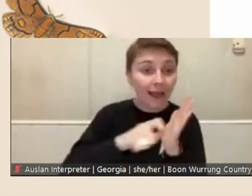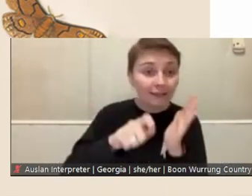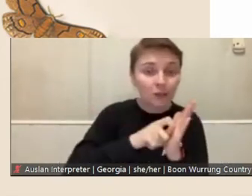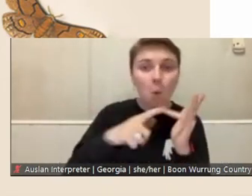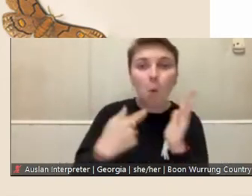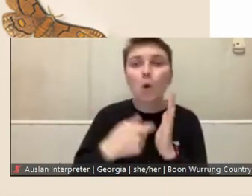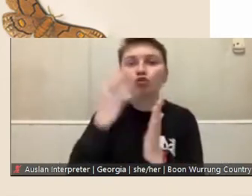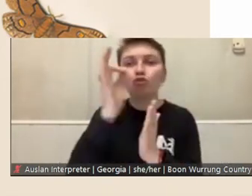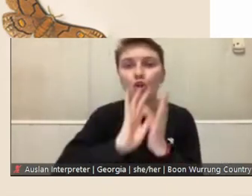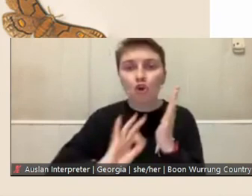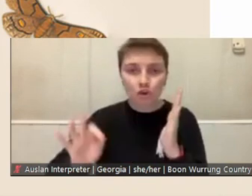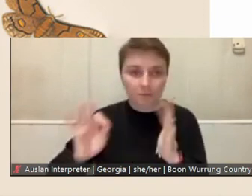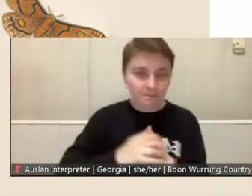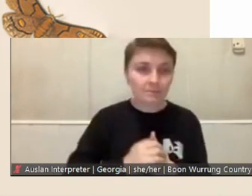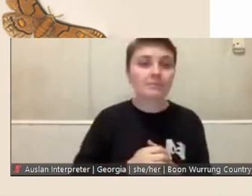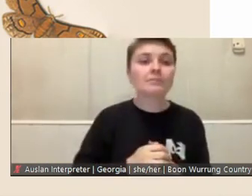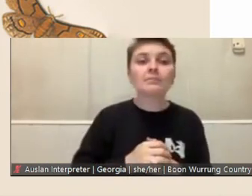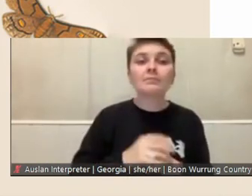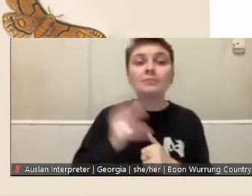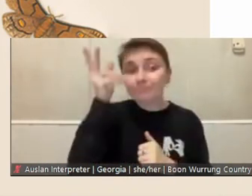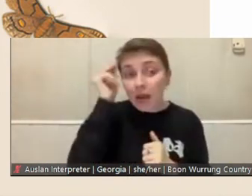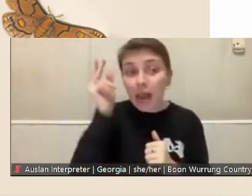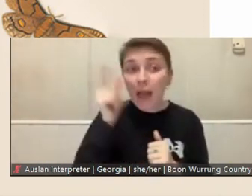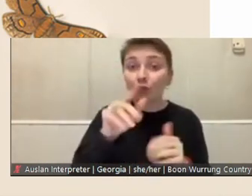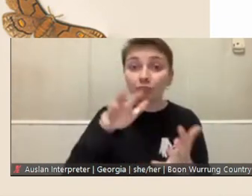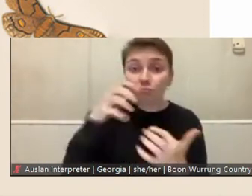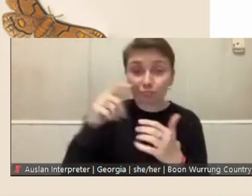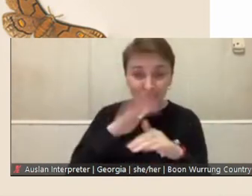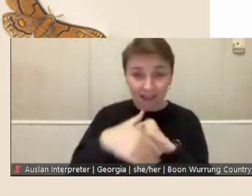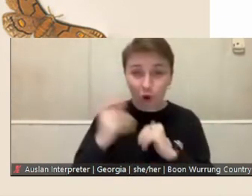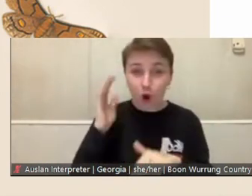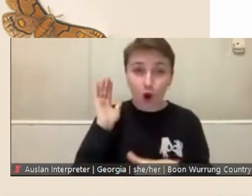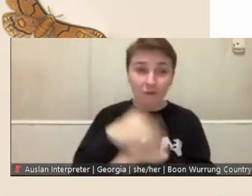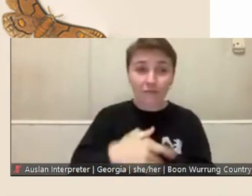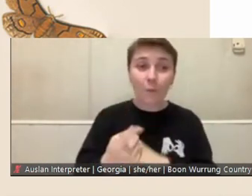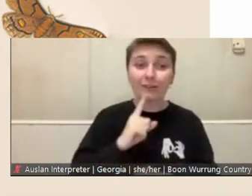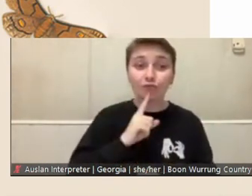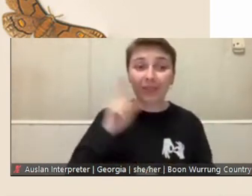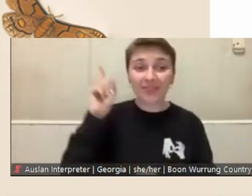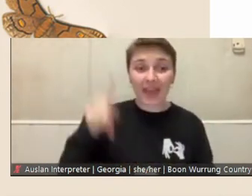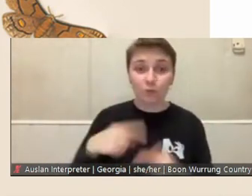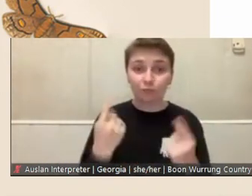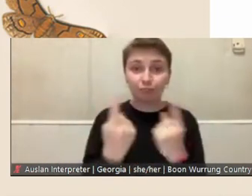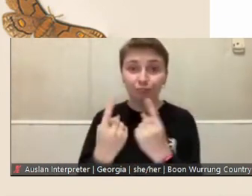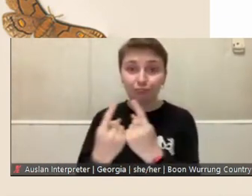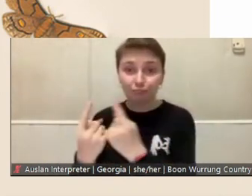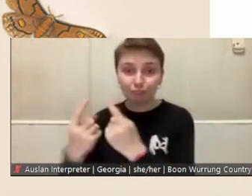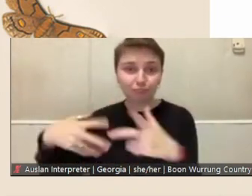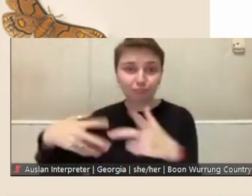library's collection has over 100 000 items, including novels, illustrated fiction, picture